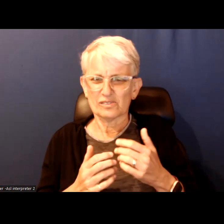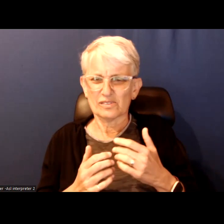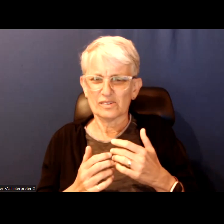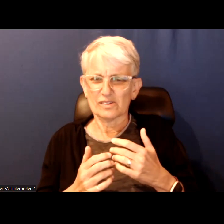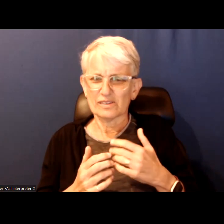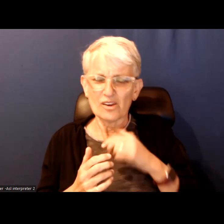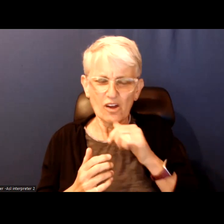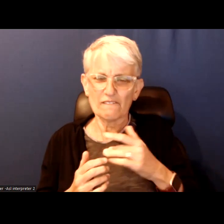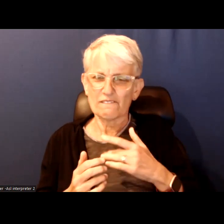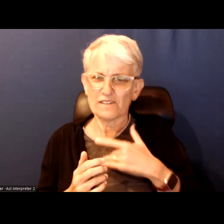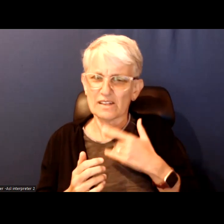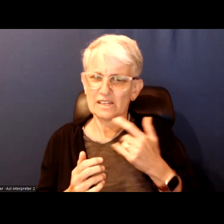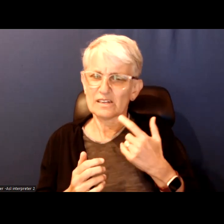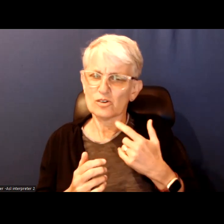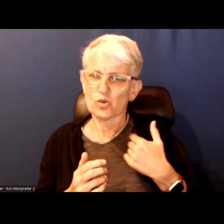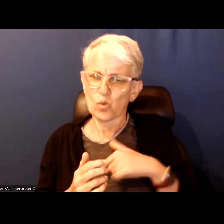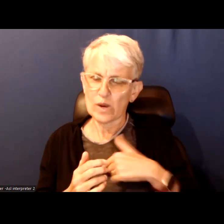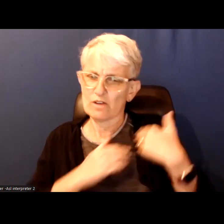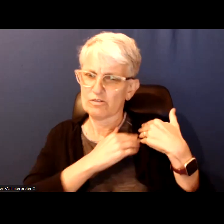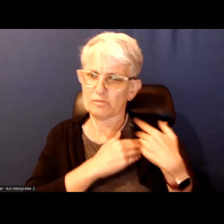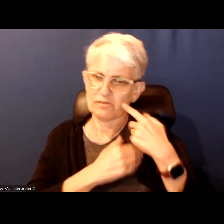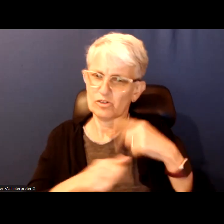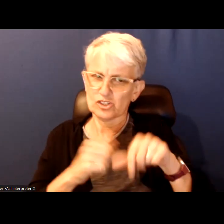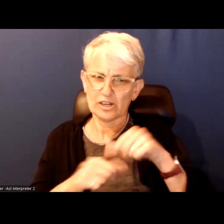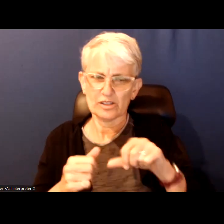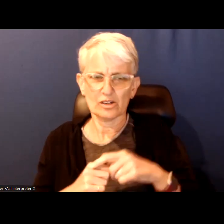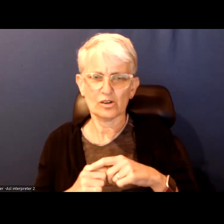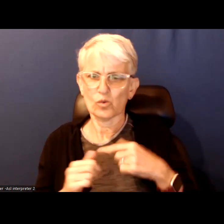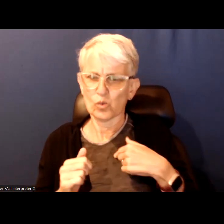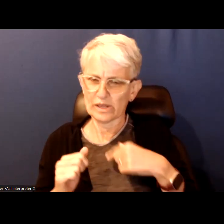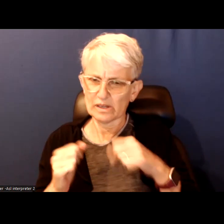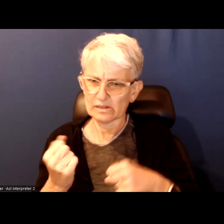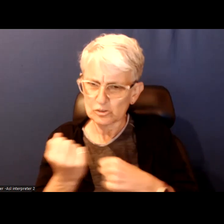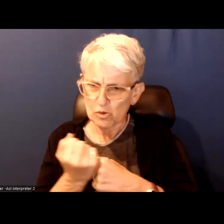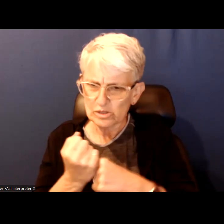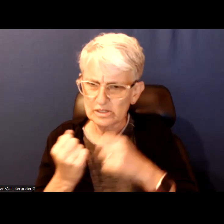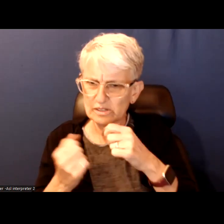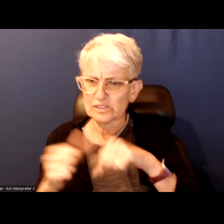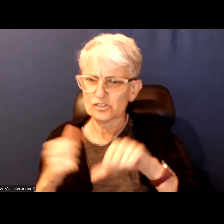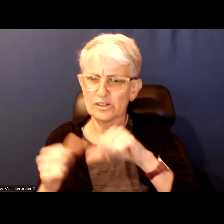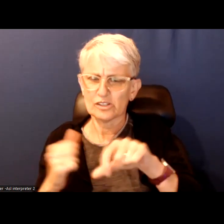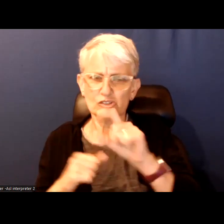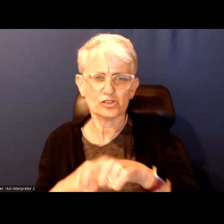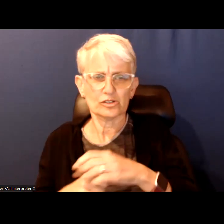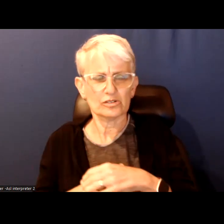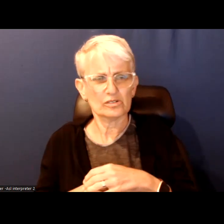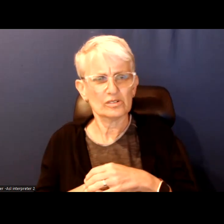as residents of the city that we owe things to each other you know, there is a sense amongst